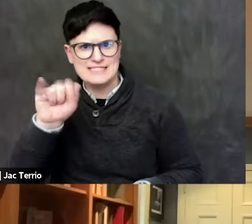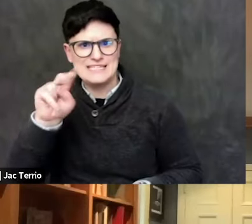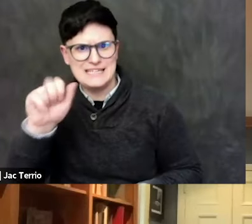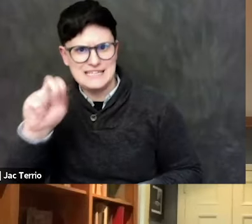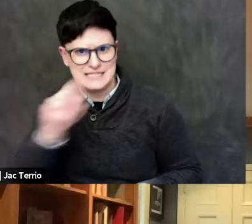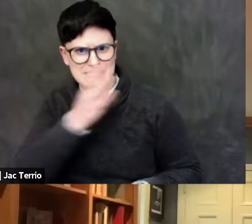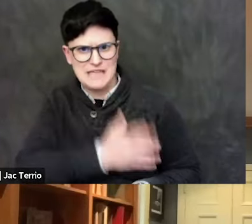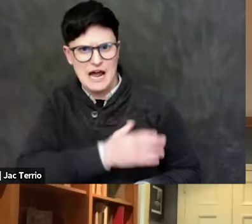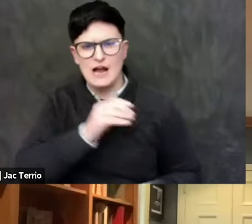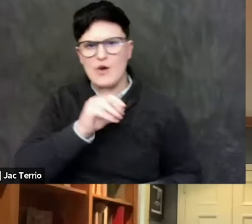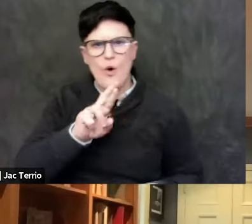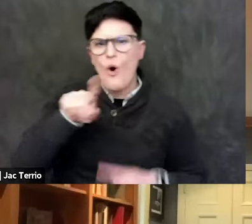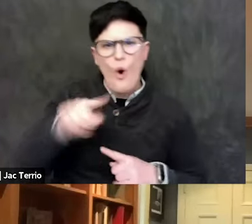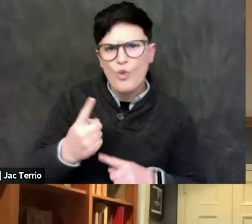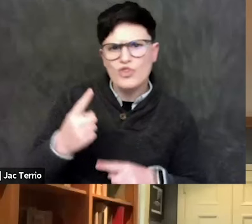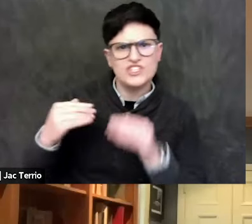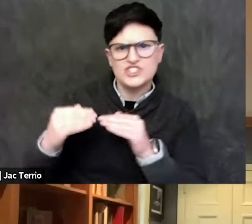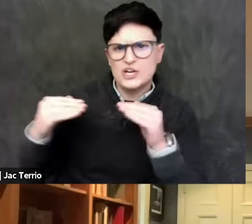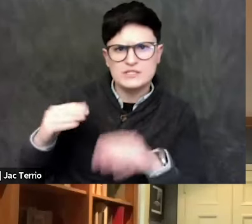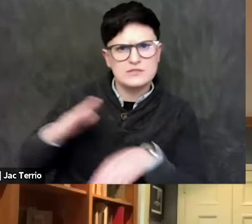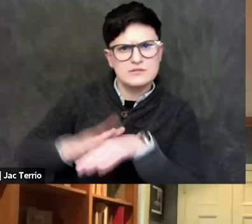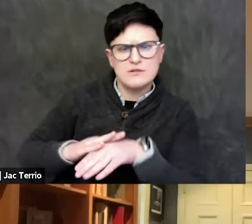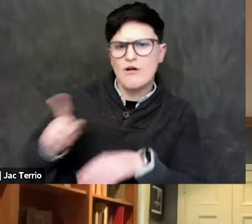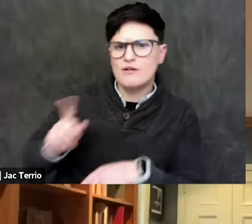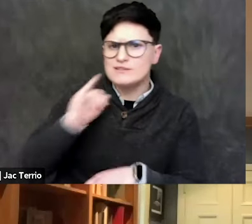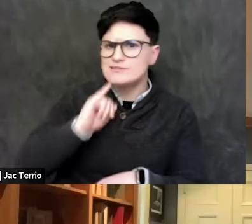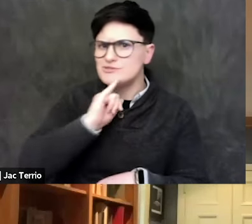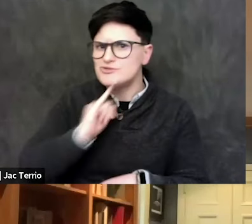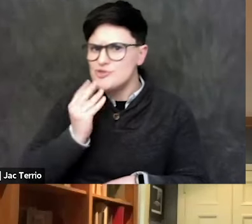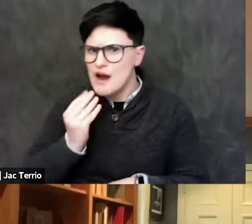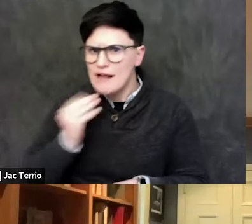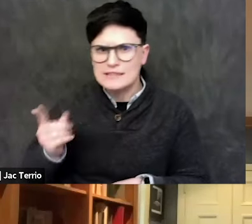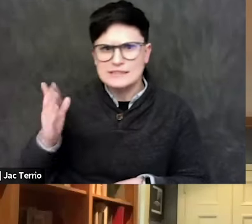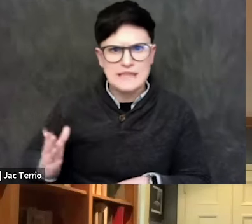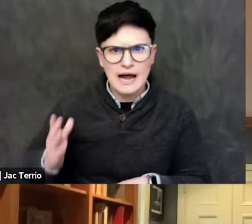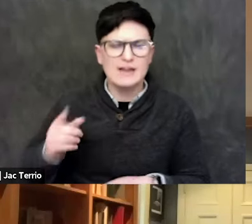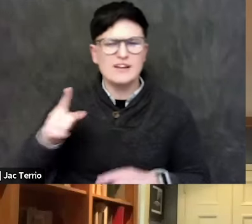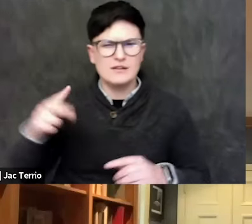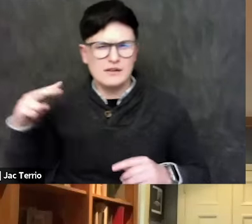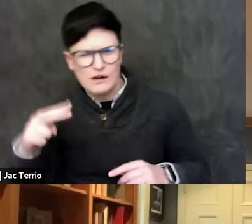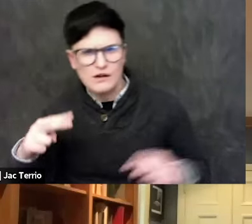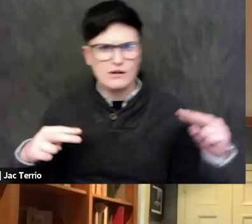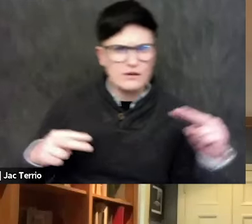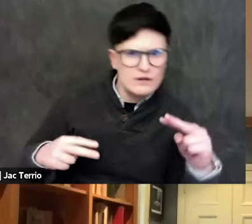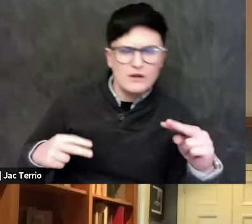and trying to suppress speech on each side. So we've had over the years,